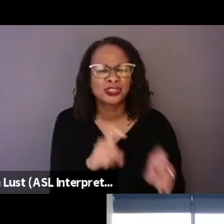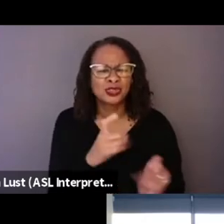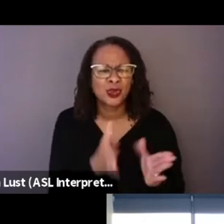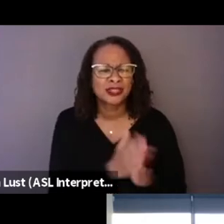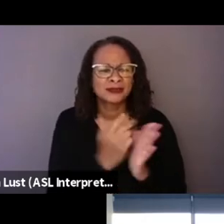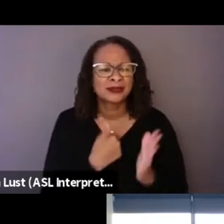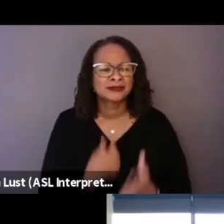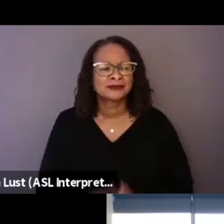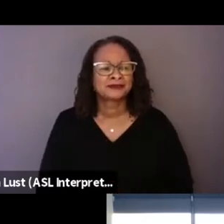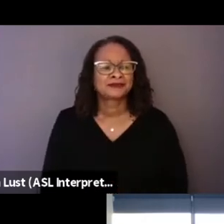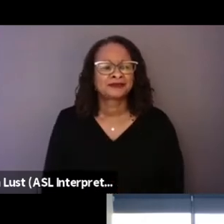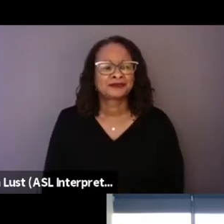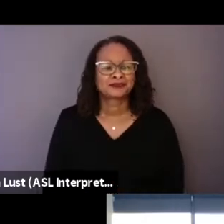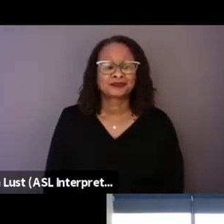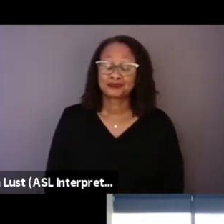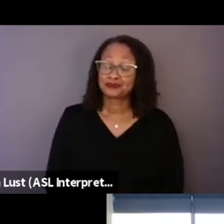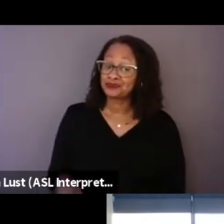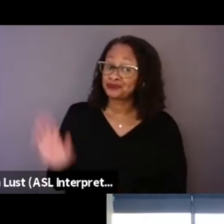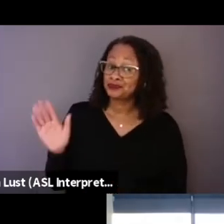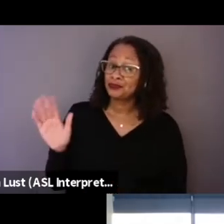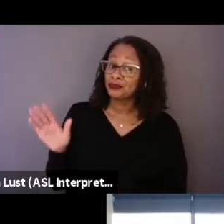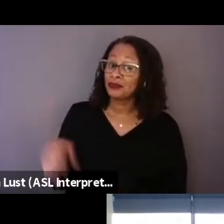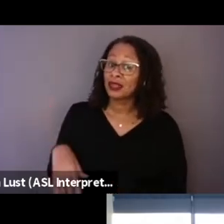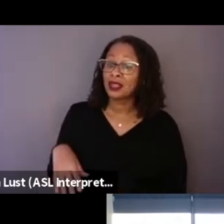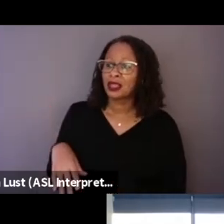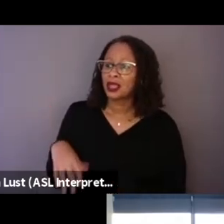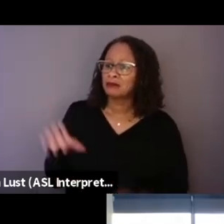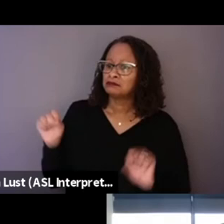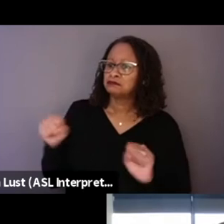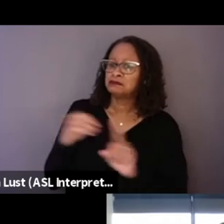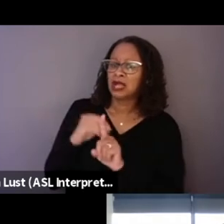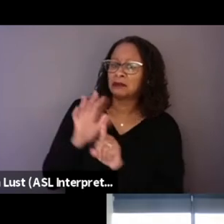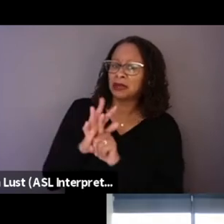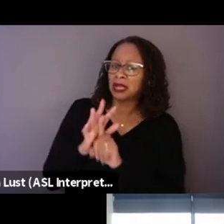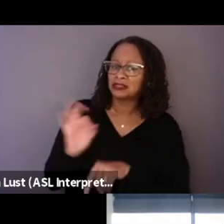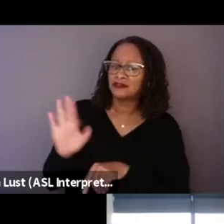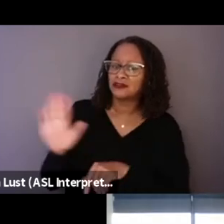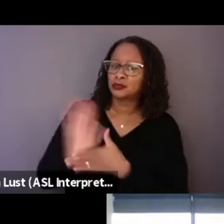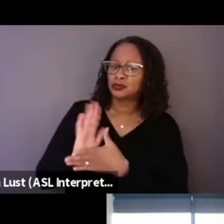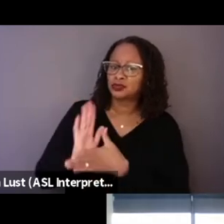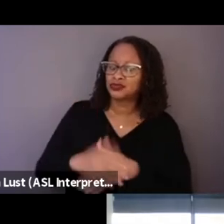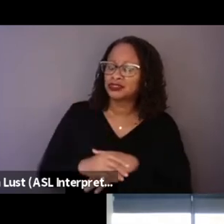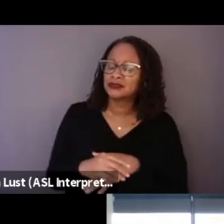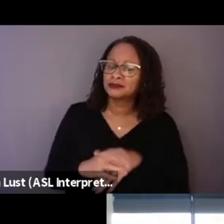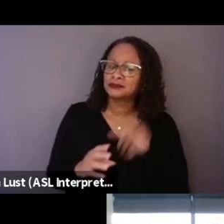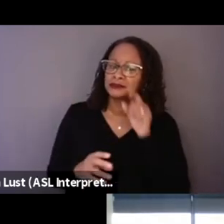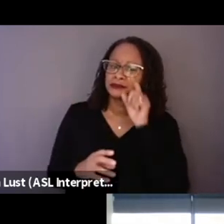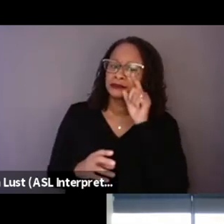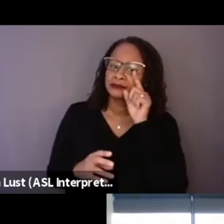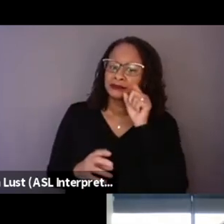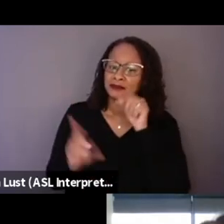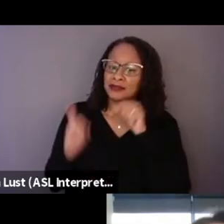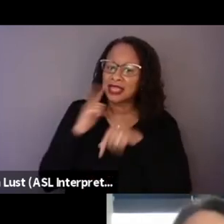Well, just in terms of the potential impact of the movie, I think you've basically addressed it,